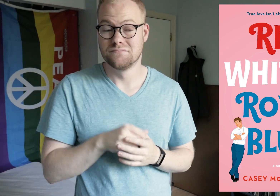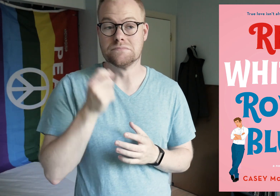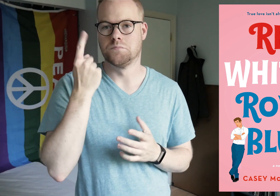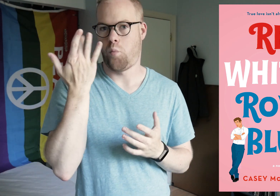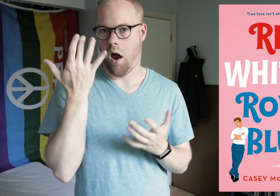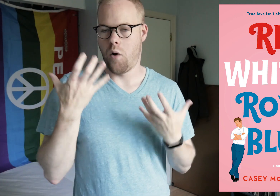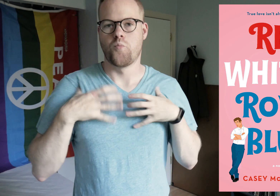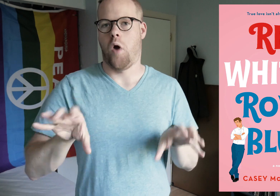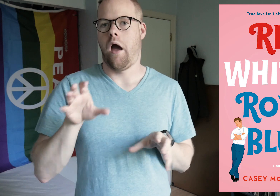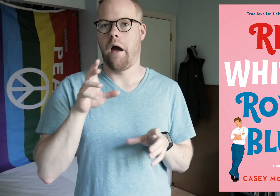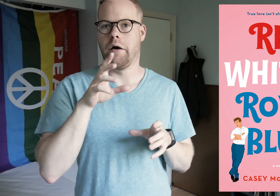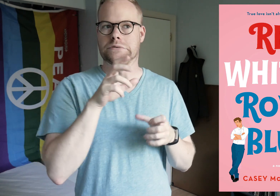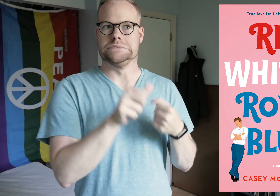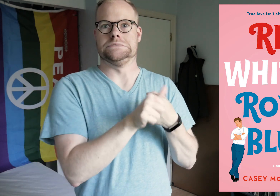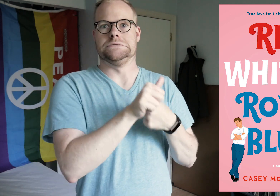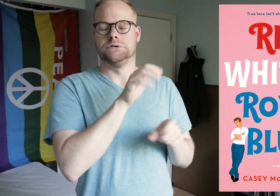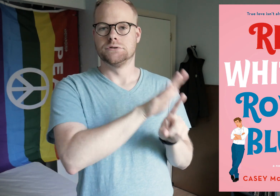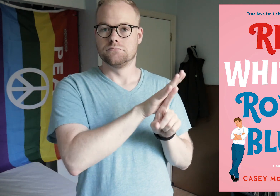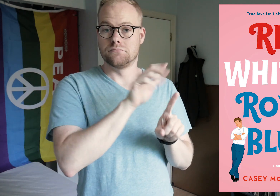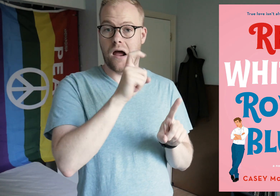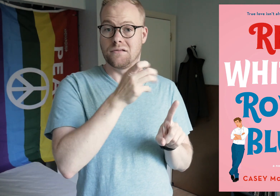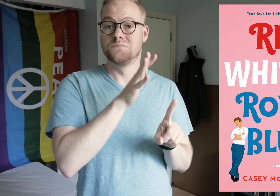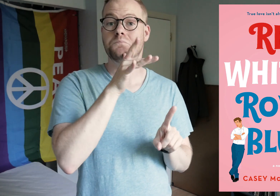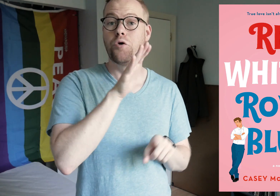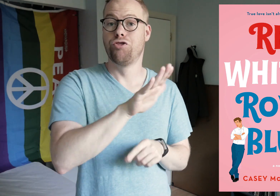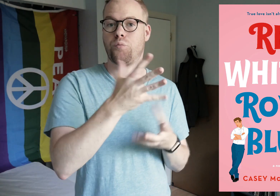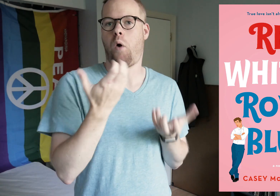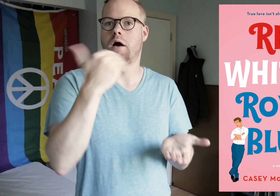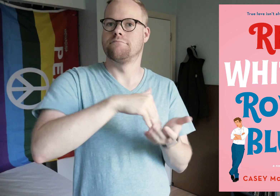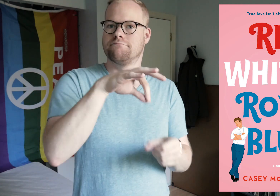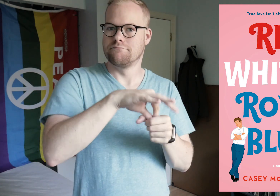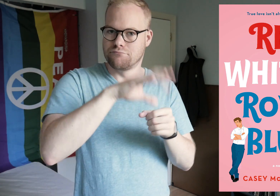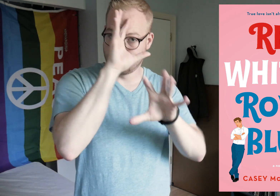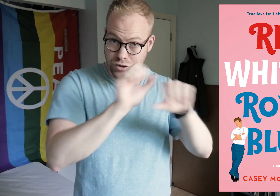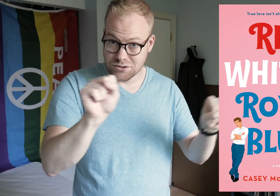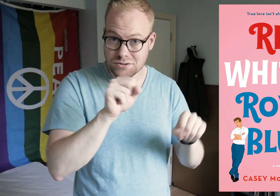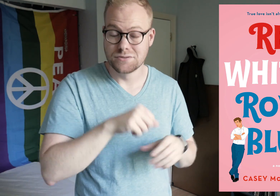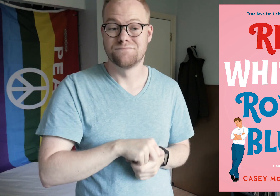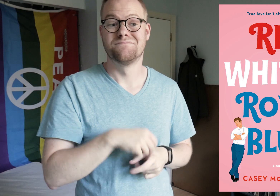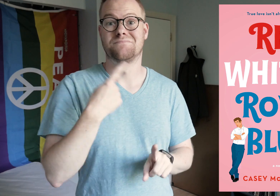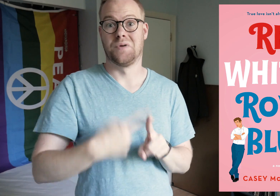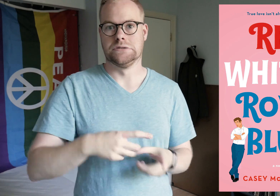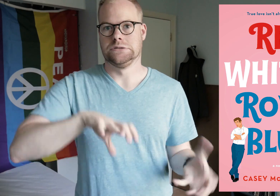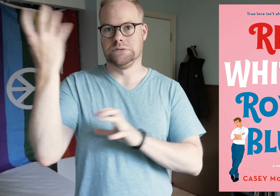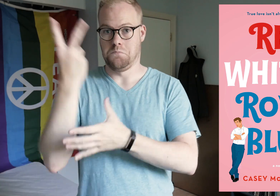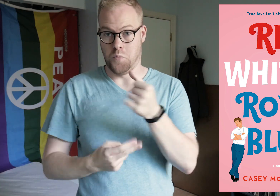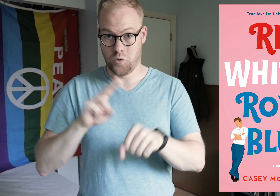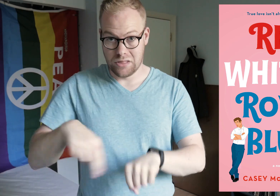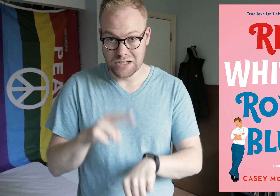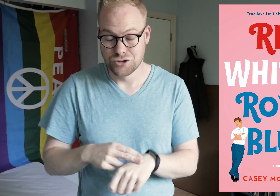lest they endanger Alex’s mother’s bid for reelection and upend both nations.